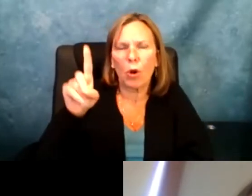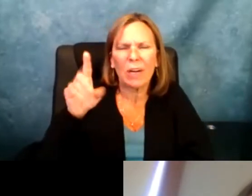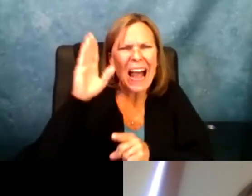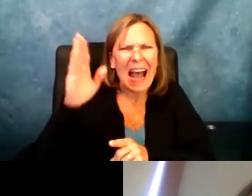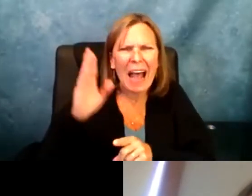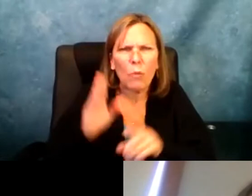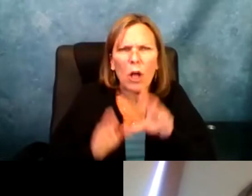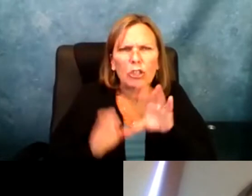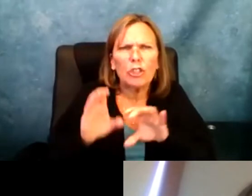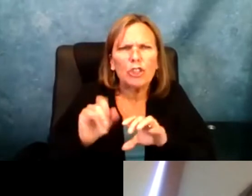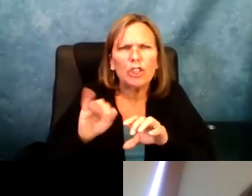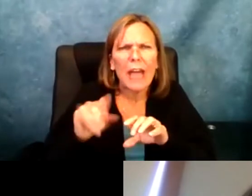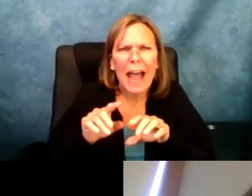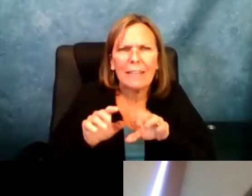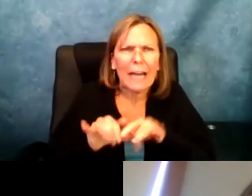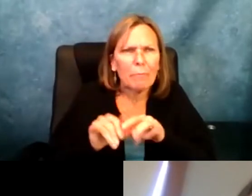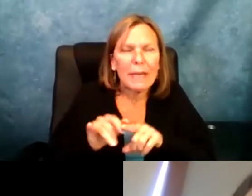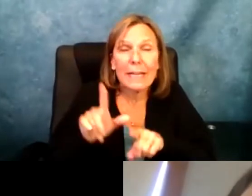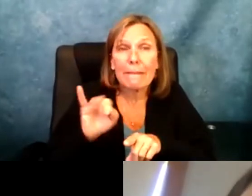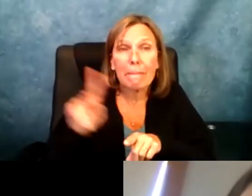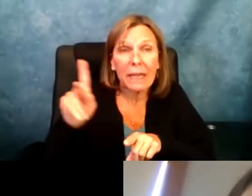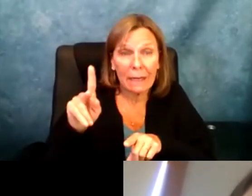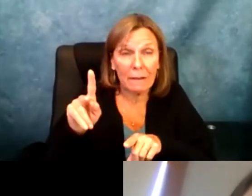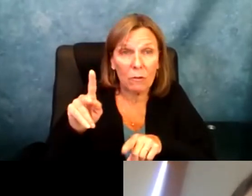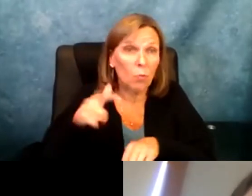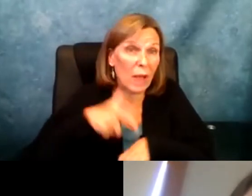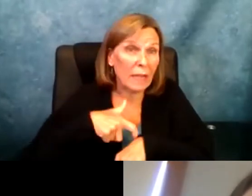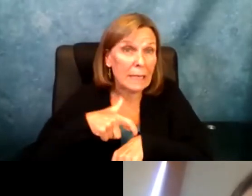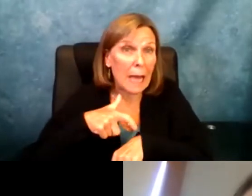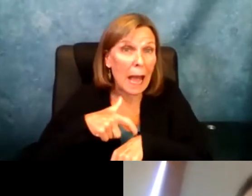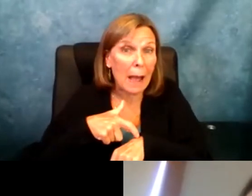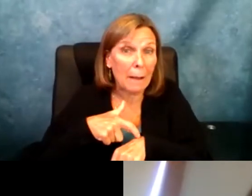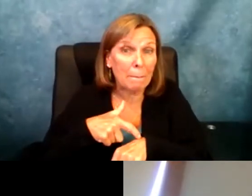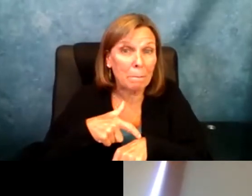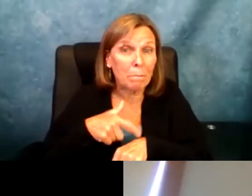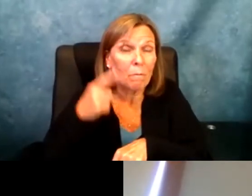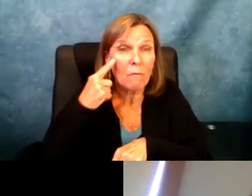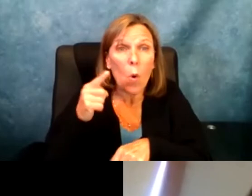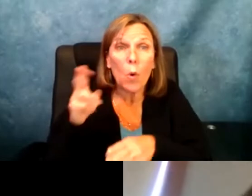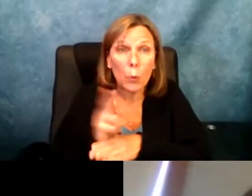going to be doing a jam board and I will send the link in the